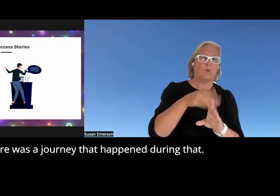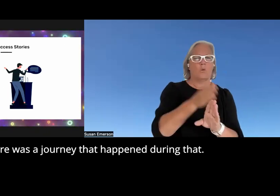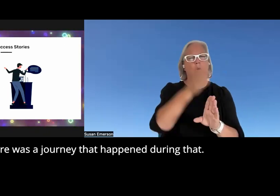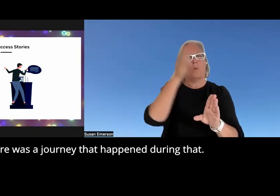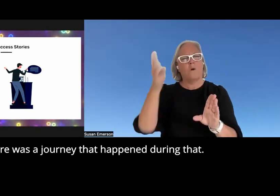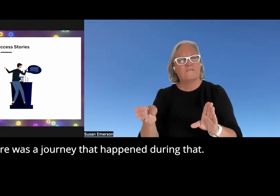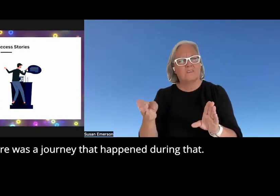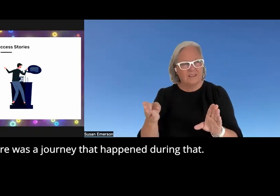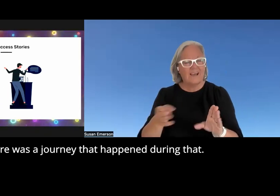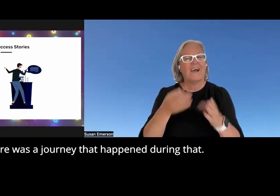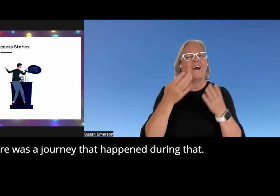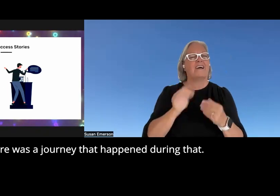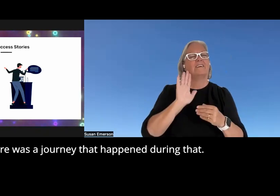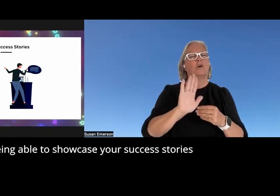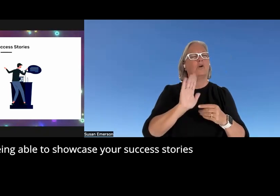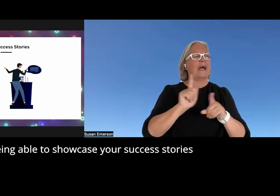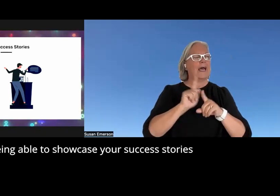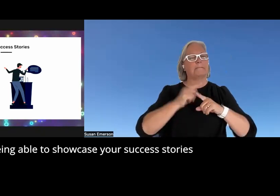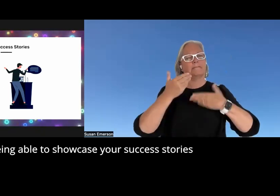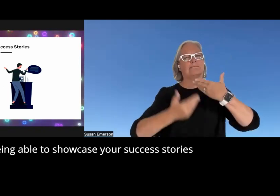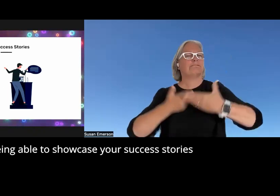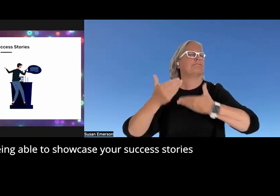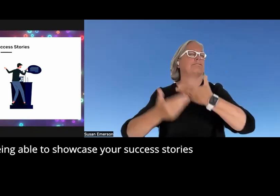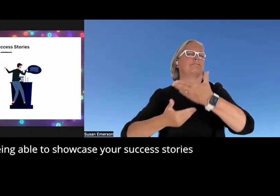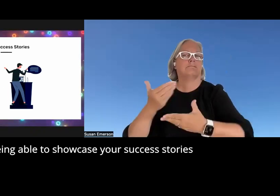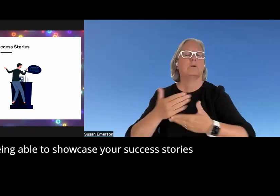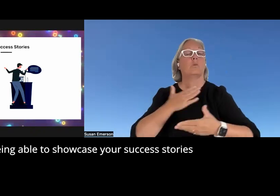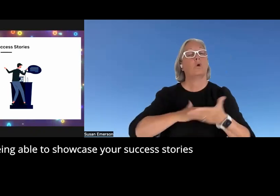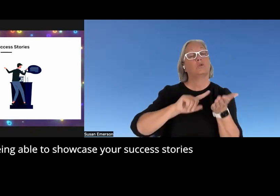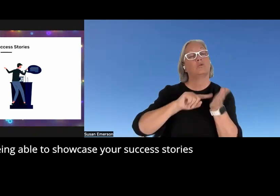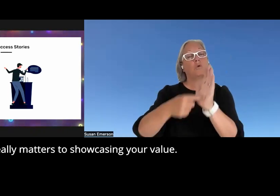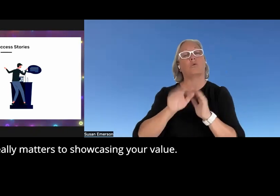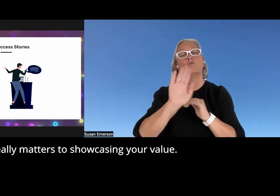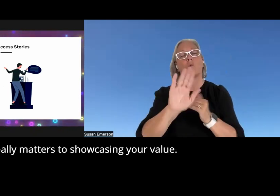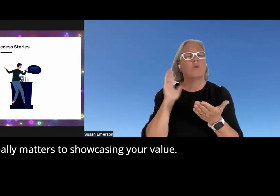a journey that happened during that so being able to Showcase your success stories really matters